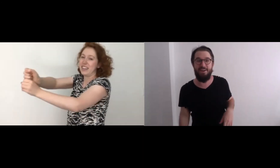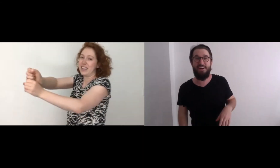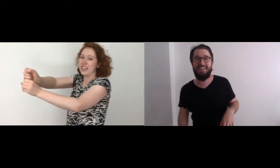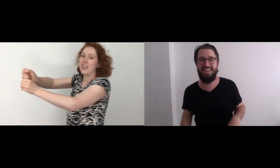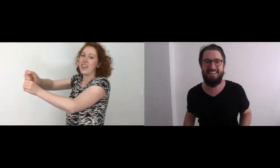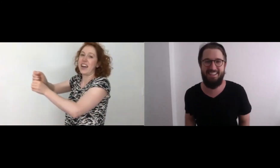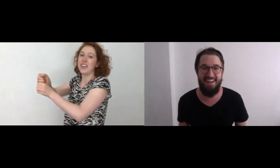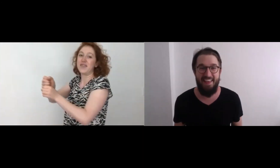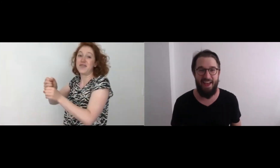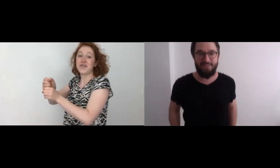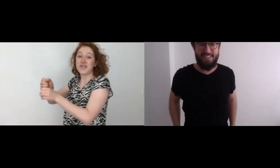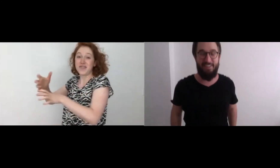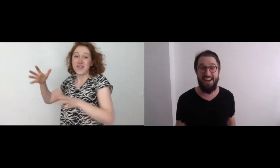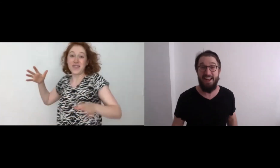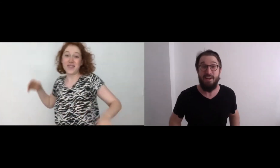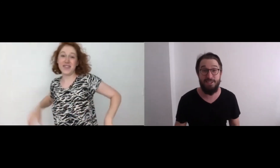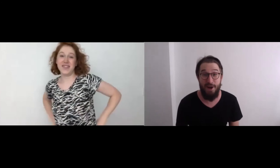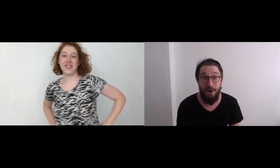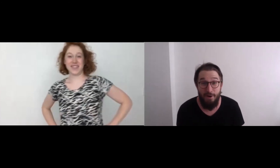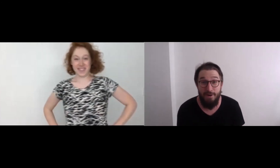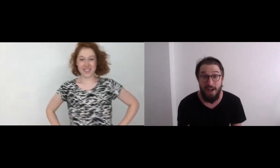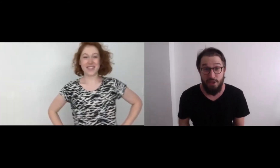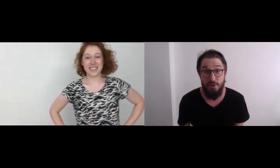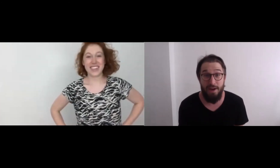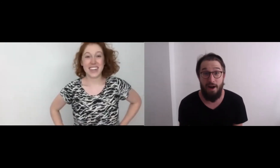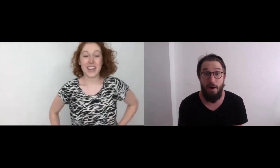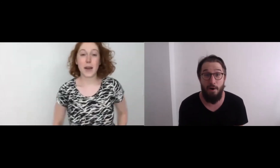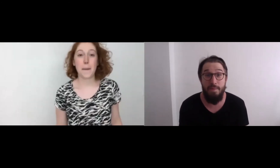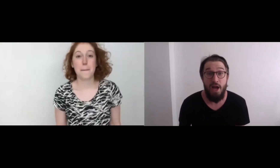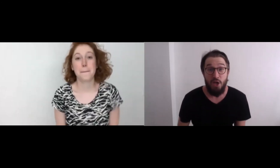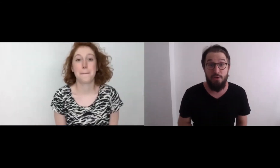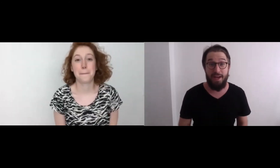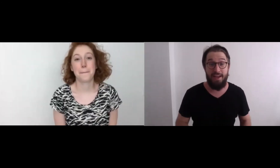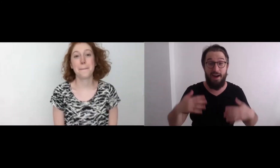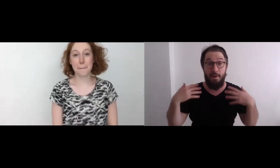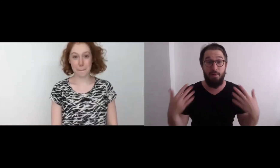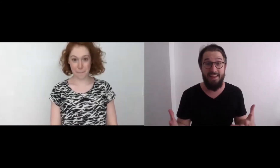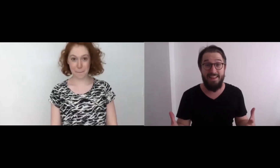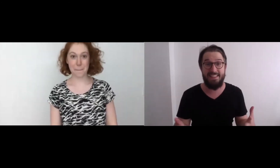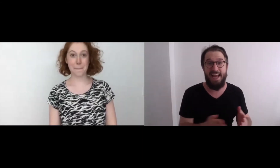Alright, Tasha, that was great! So: you at home, you can, uh, play this game,